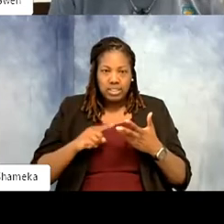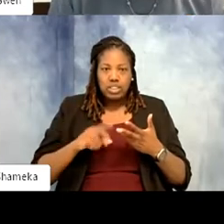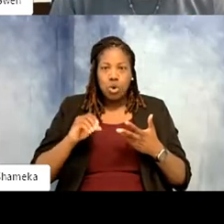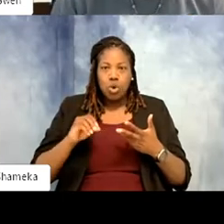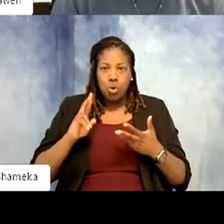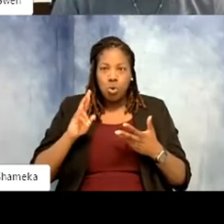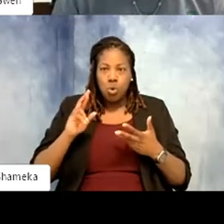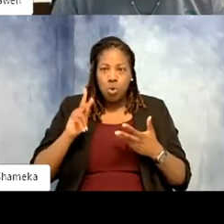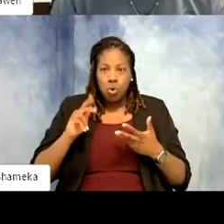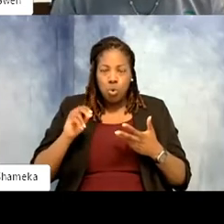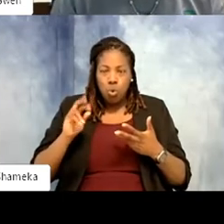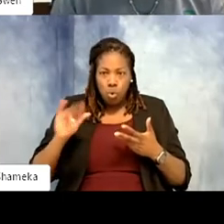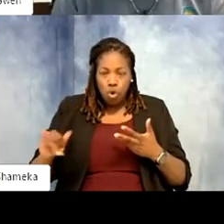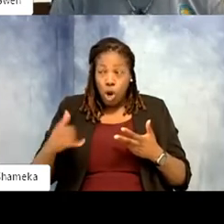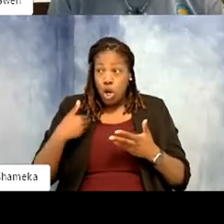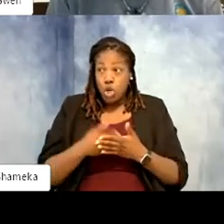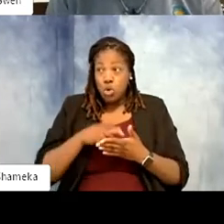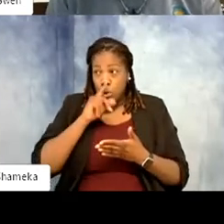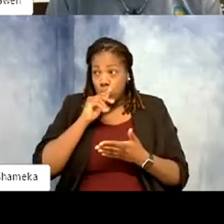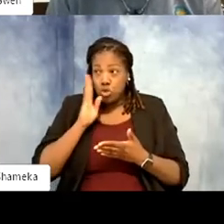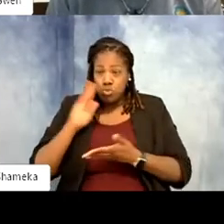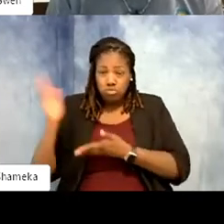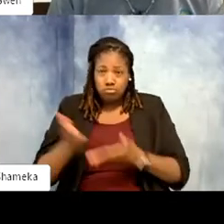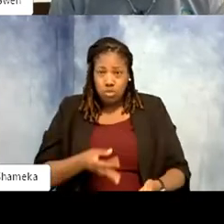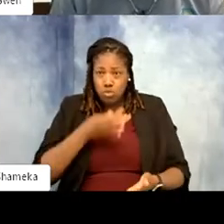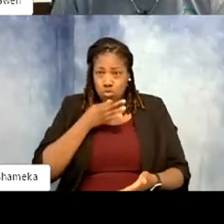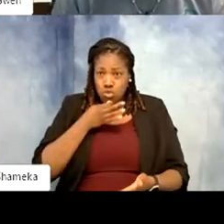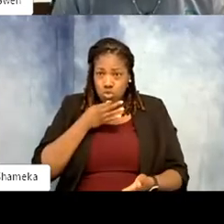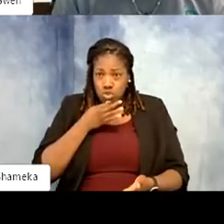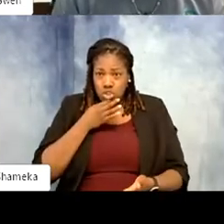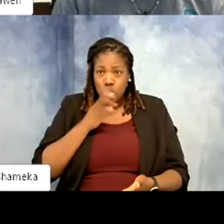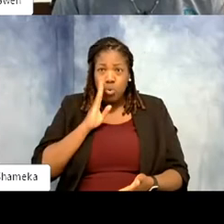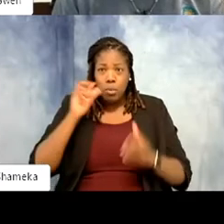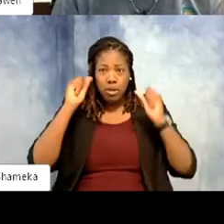coming in. It's going to be a part of the new Bird House and that's going to be am amazing story to tell.